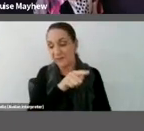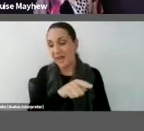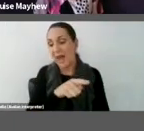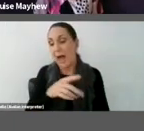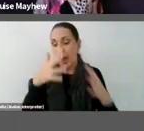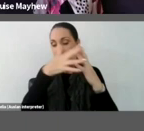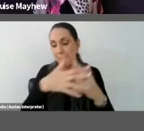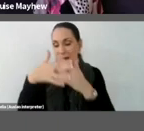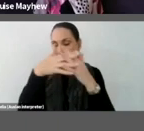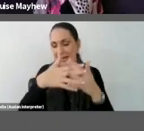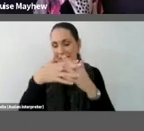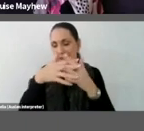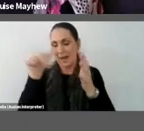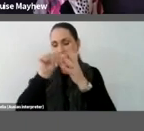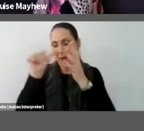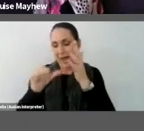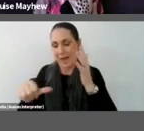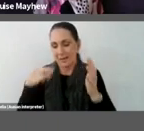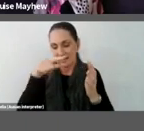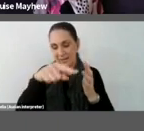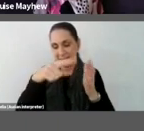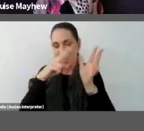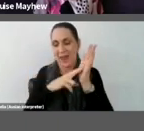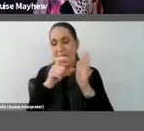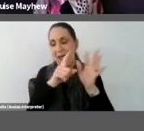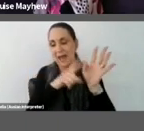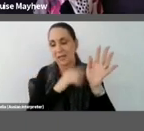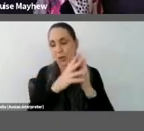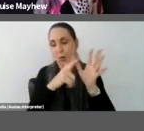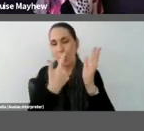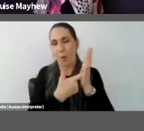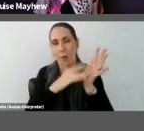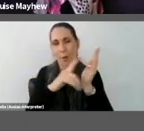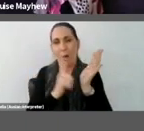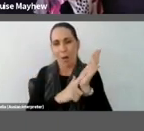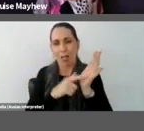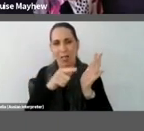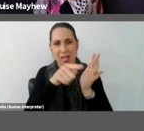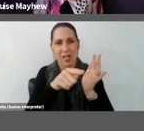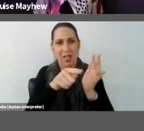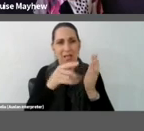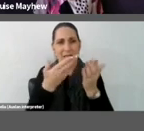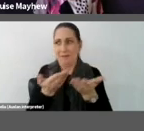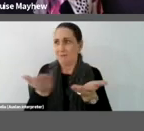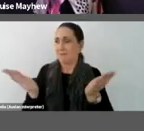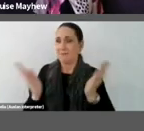Warhol, who filled an empty gallery space with the soft and shiny sculptures of